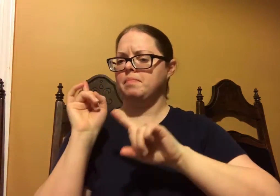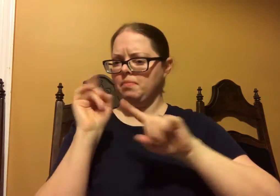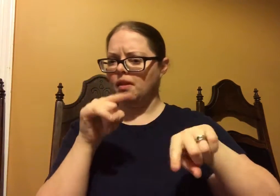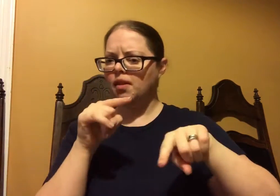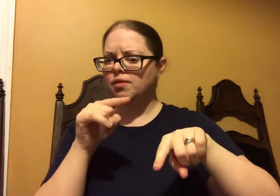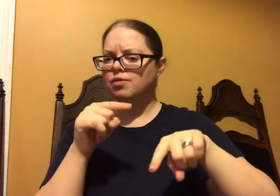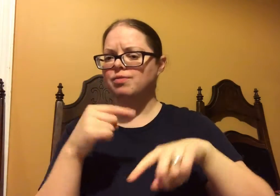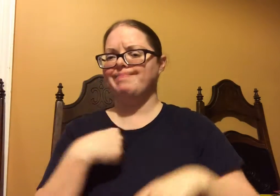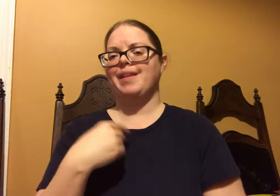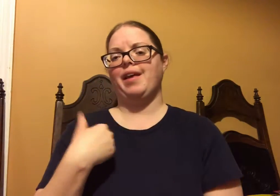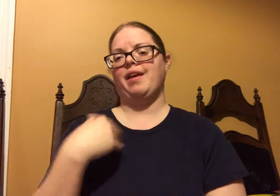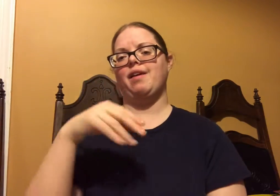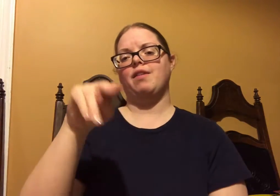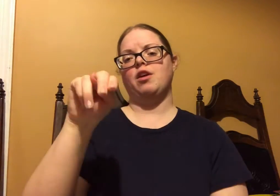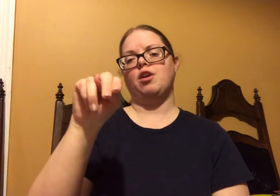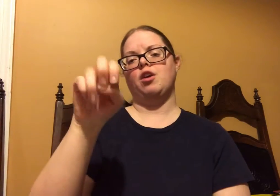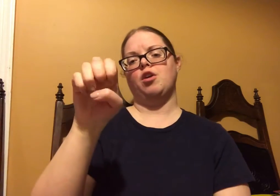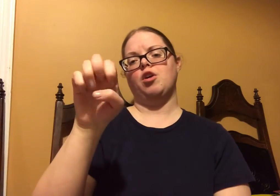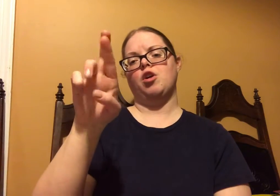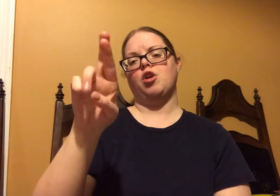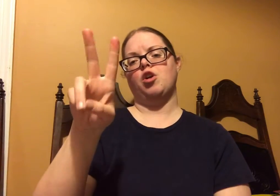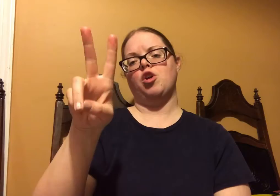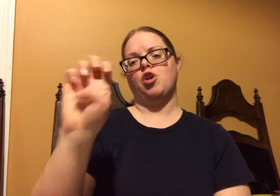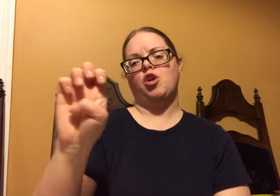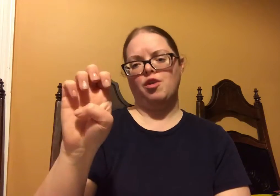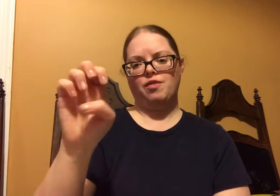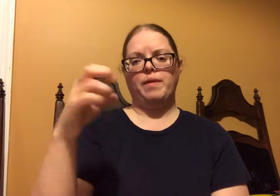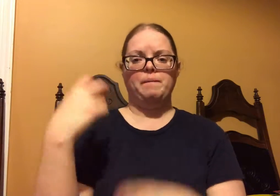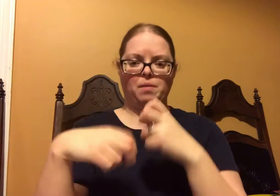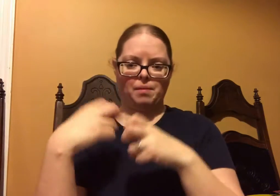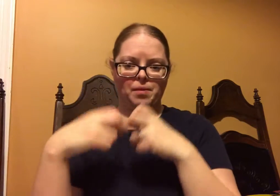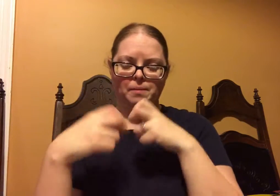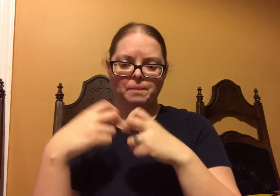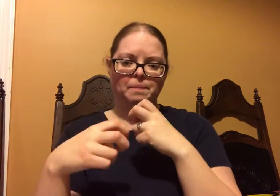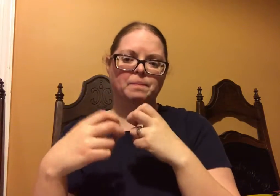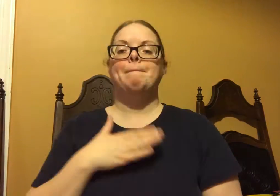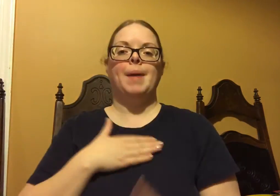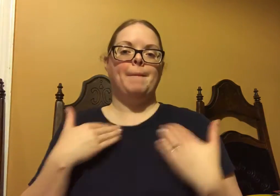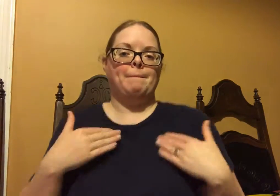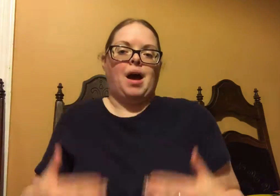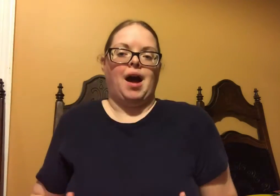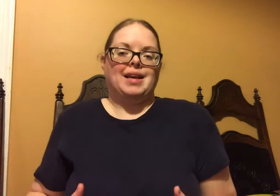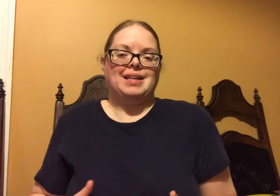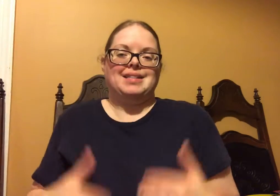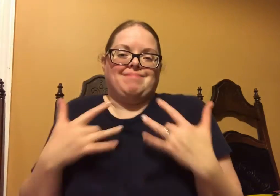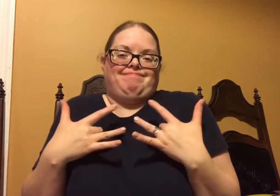And then after about that 3 years I started getting some answers. I have a nerve problem.